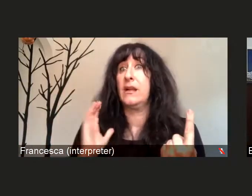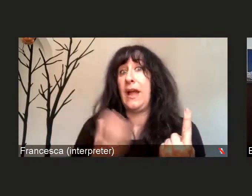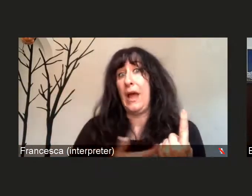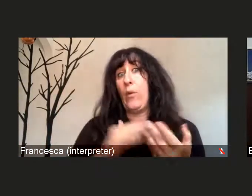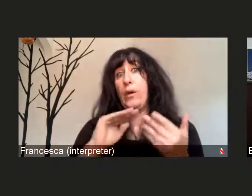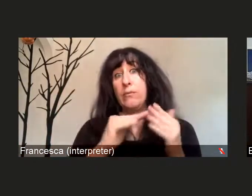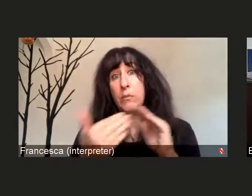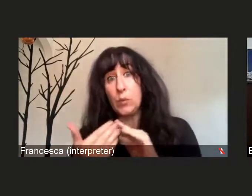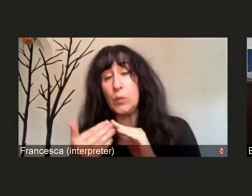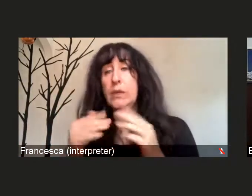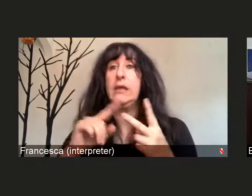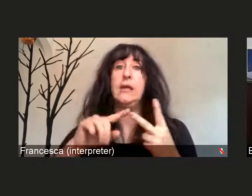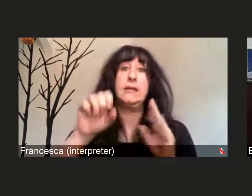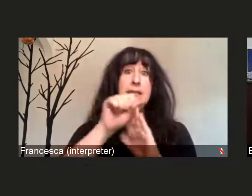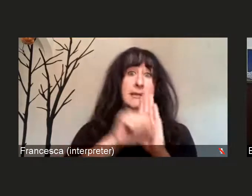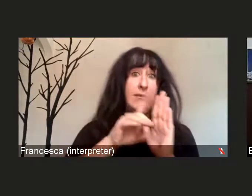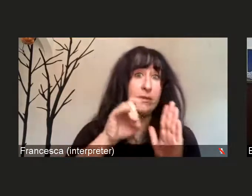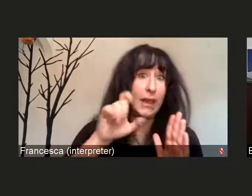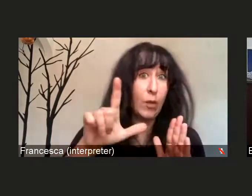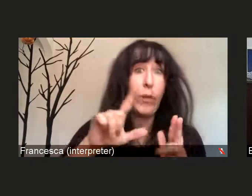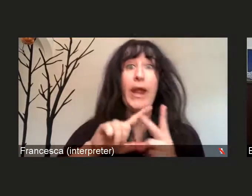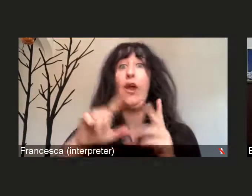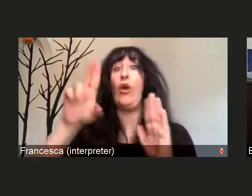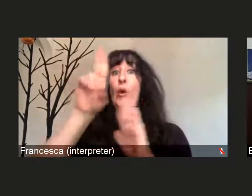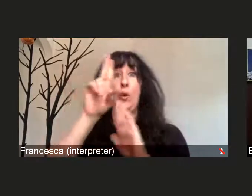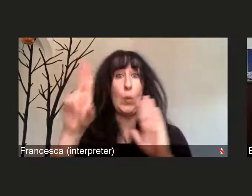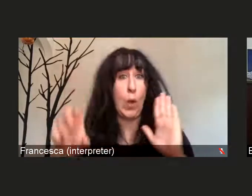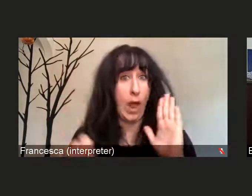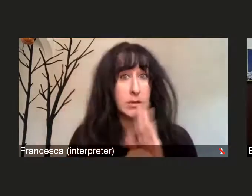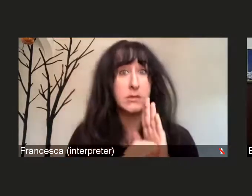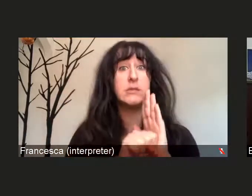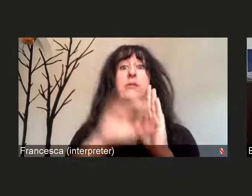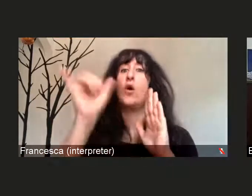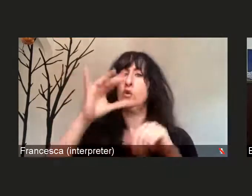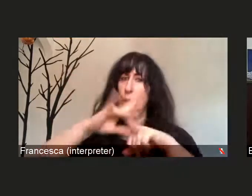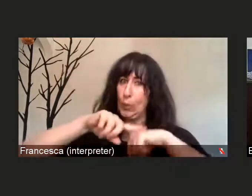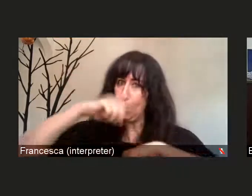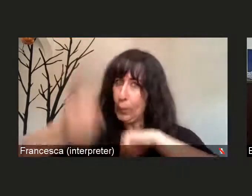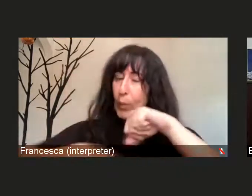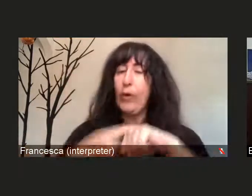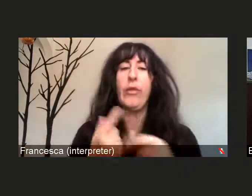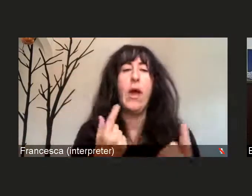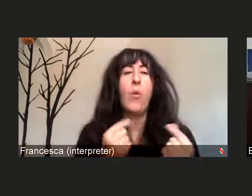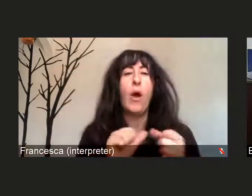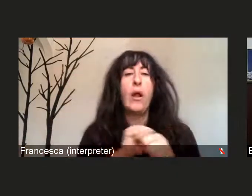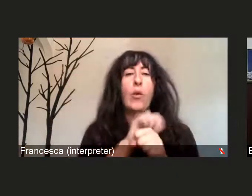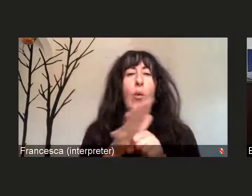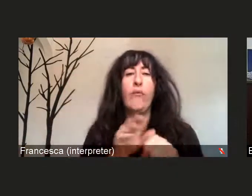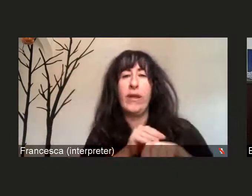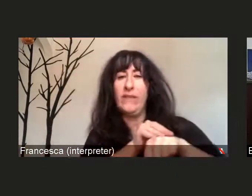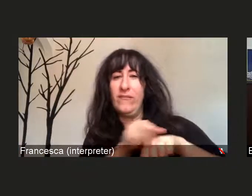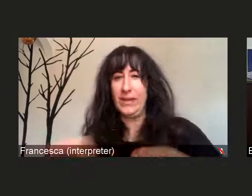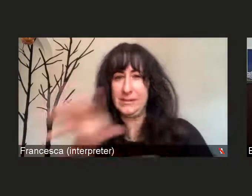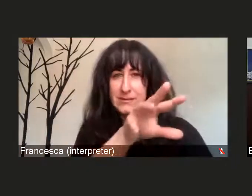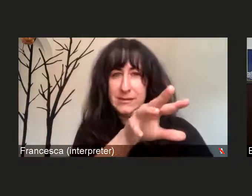the nation and the world as well around COVID-19. We feel that it is our responsibility to make sure that